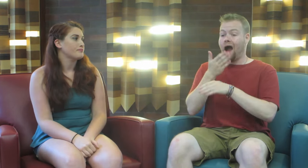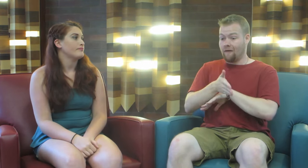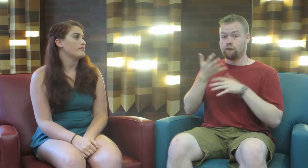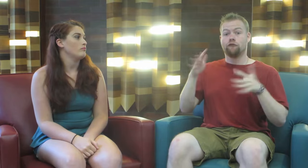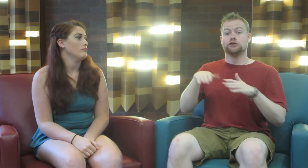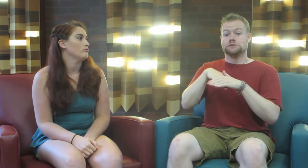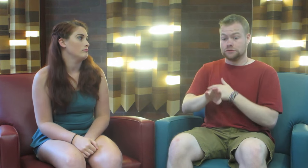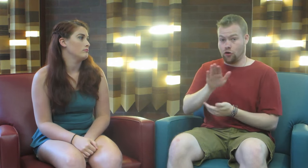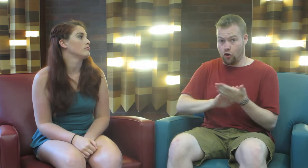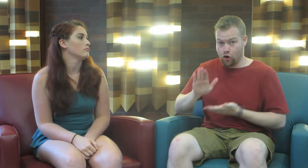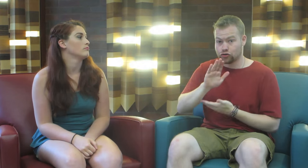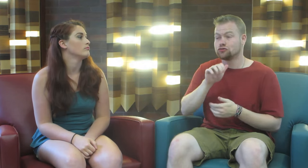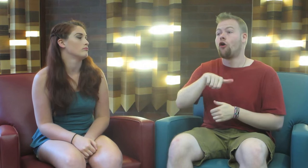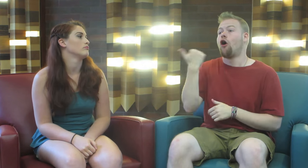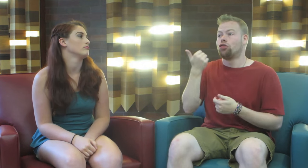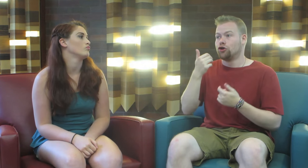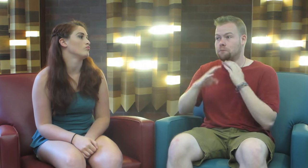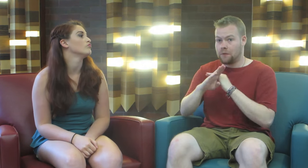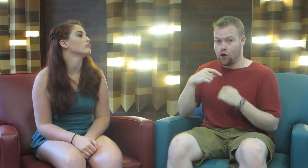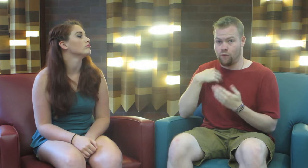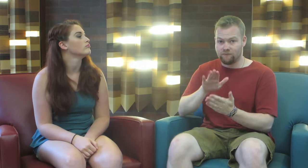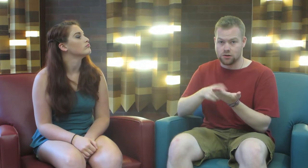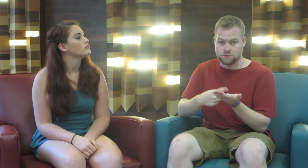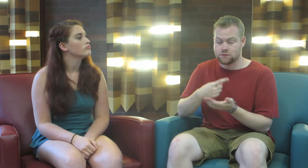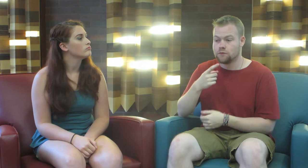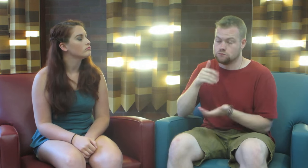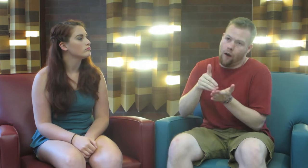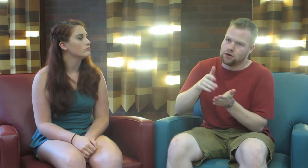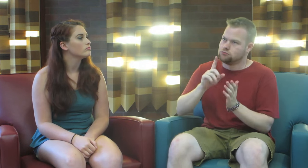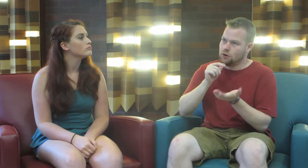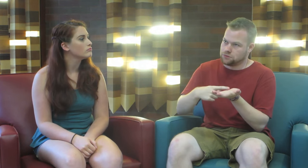After getting in college, another barrier we face sometimes - often, not sometimes,